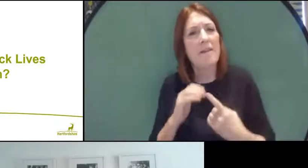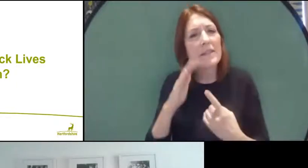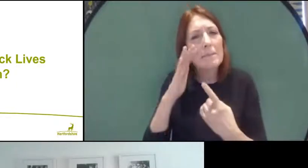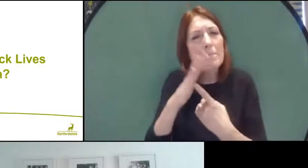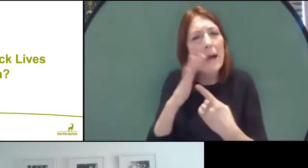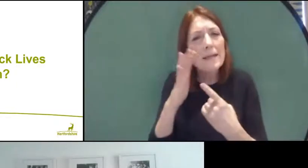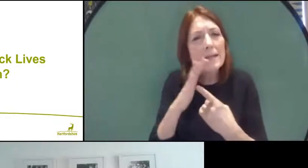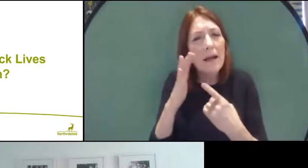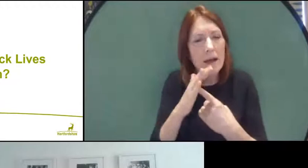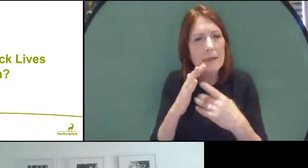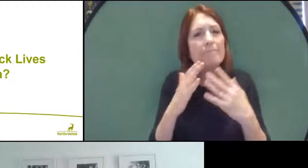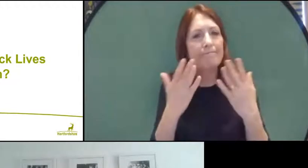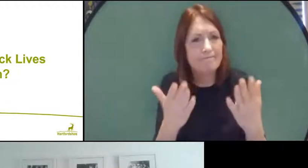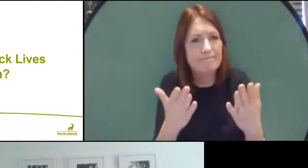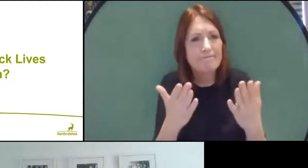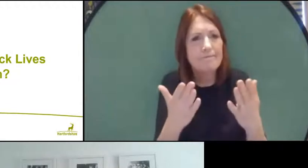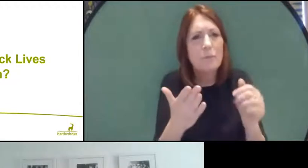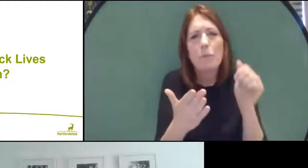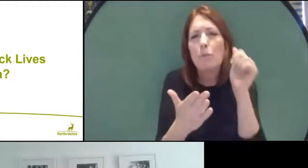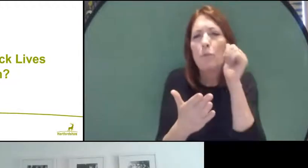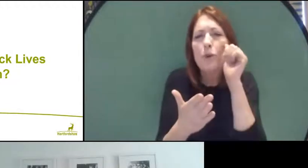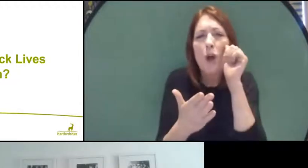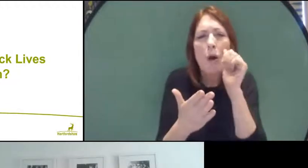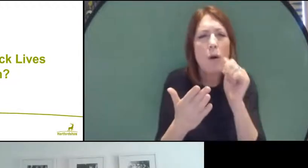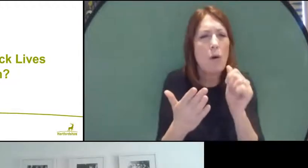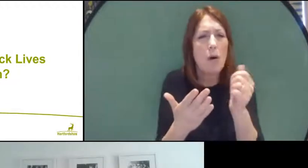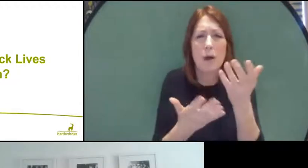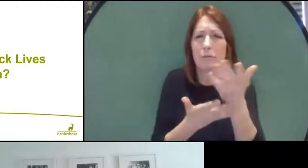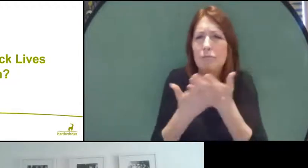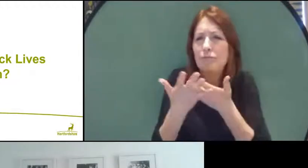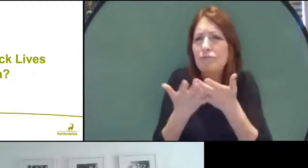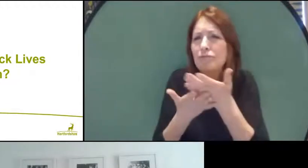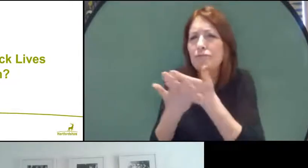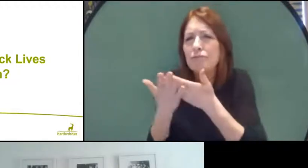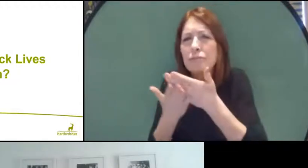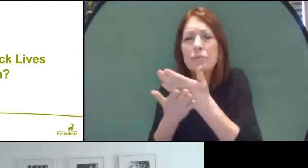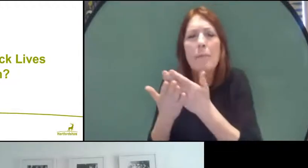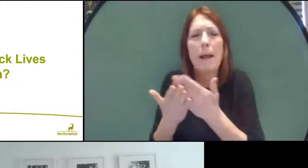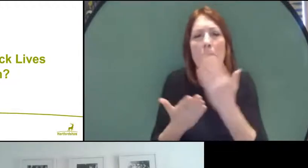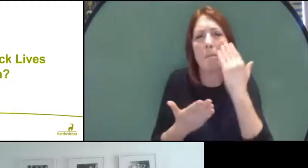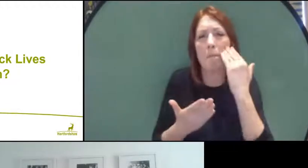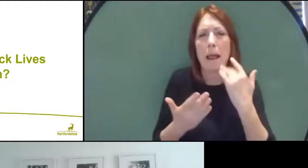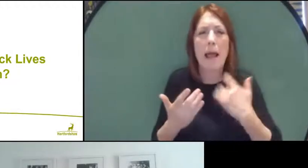we know that you know that the whole conversation about Black Lives Matter came about because of